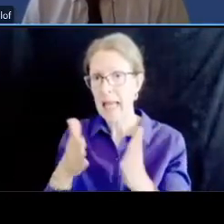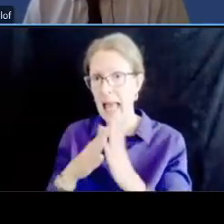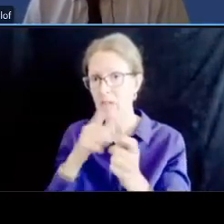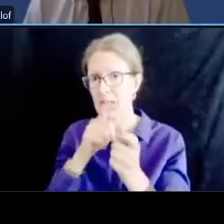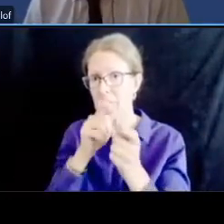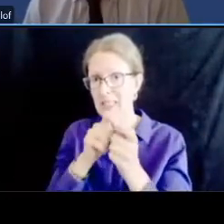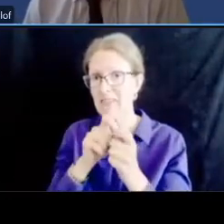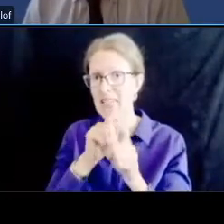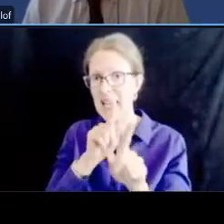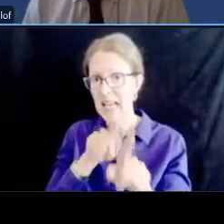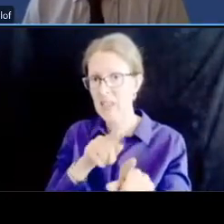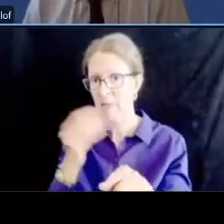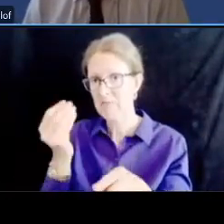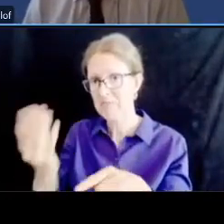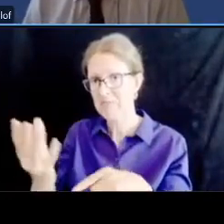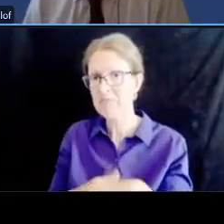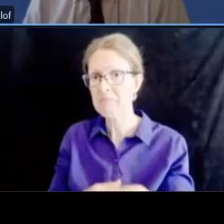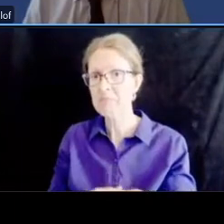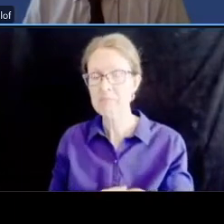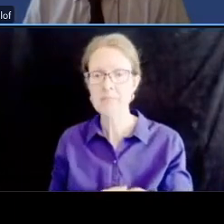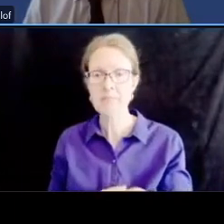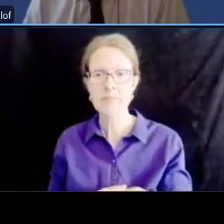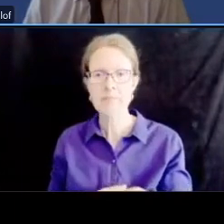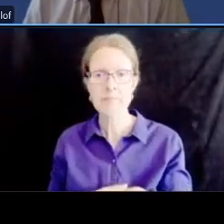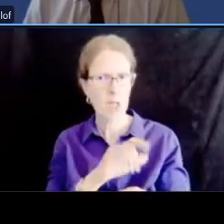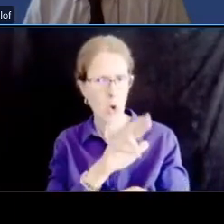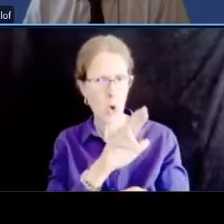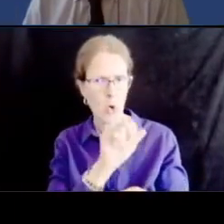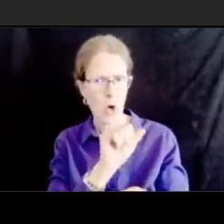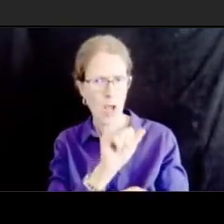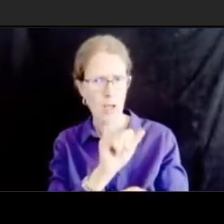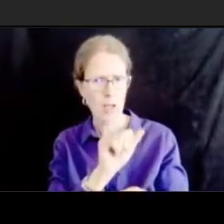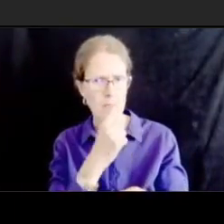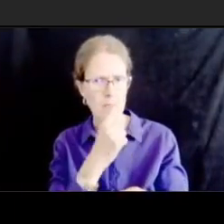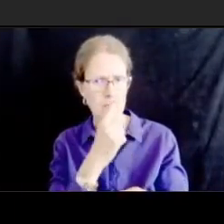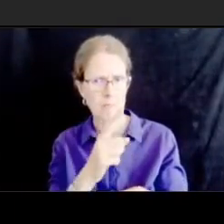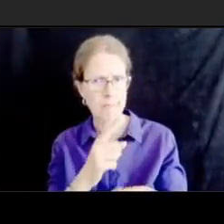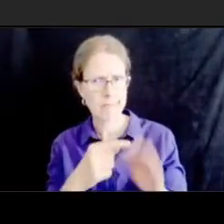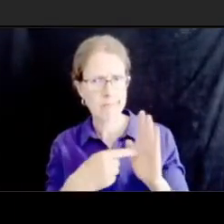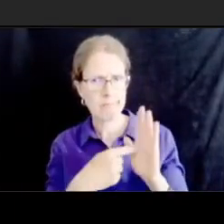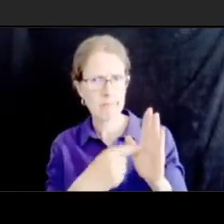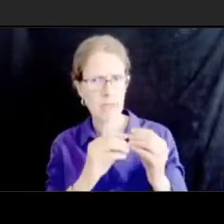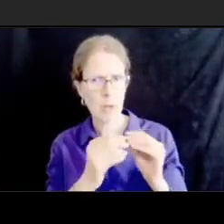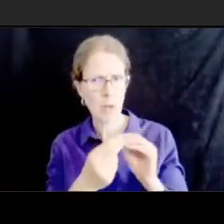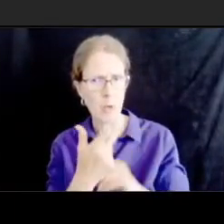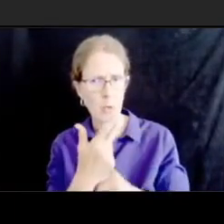number three um it's a question related to uh the street in front of the zoo i mean